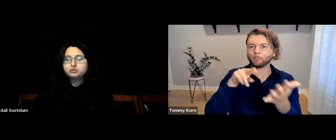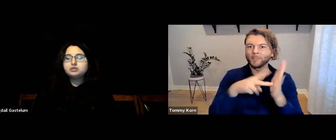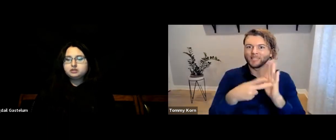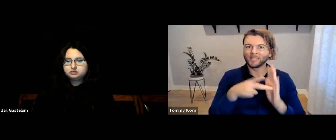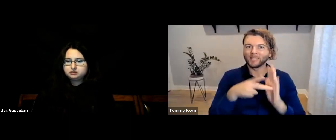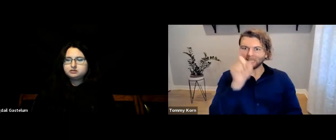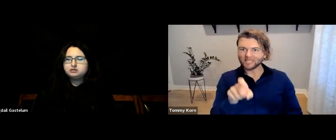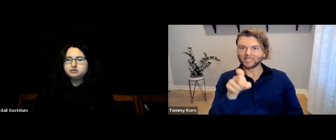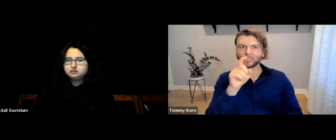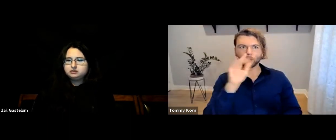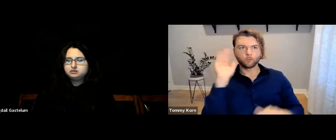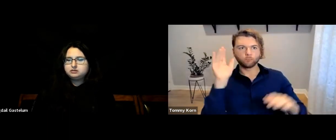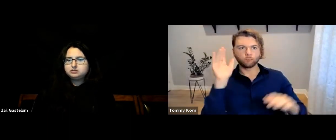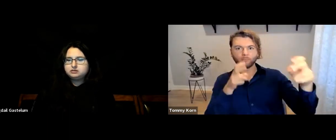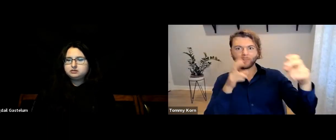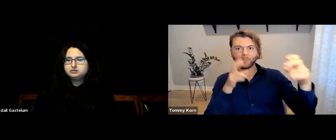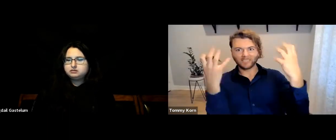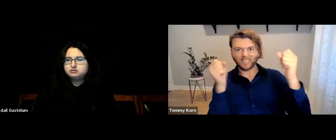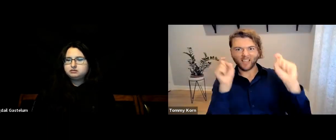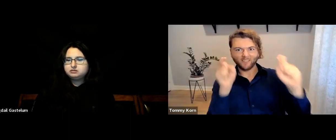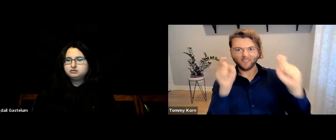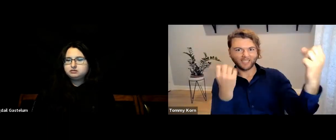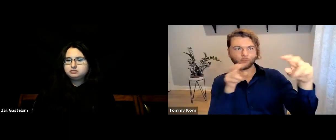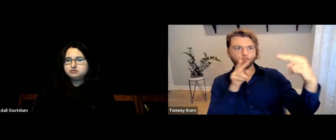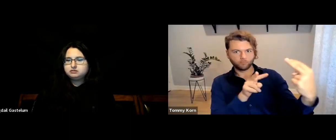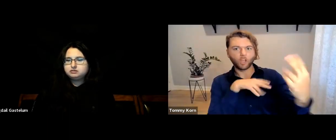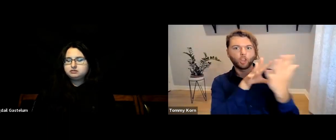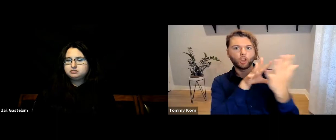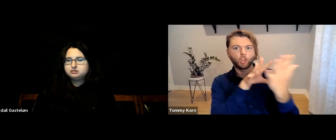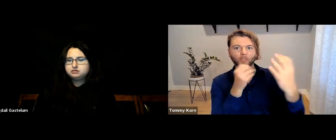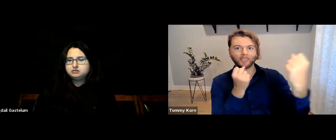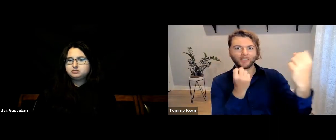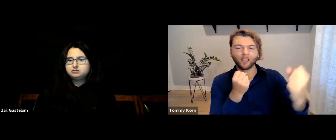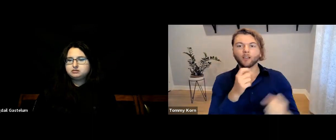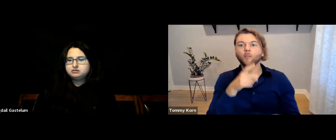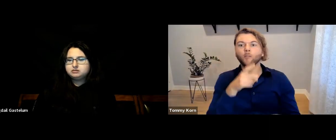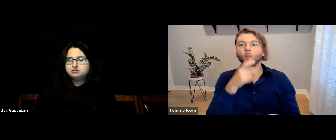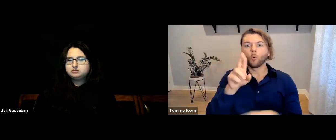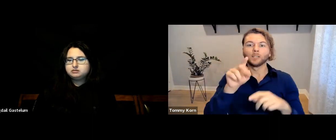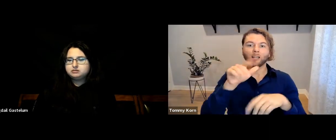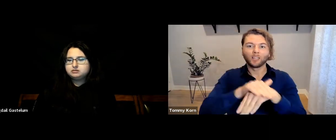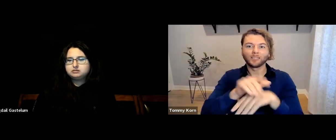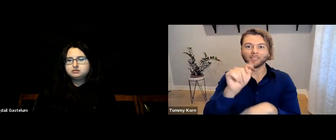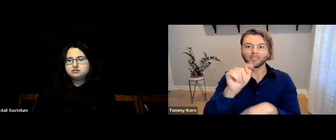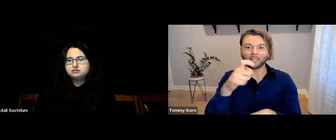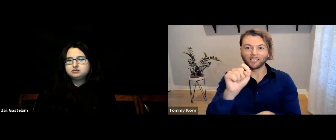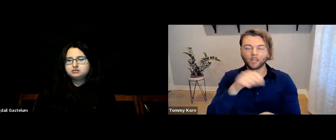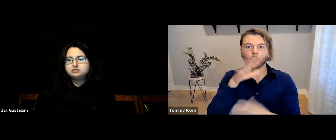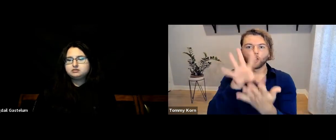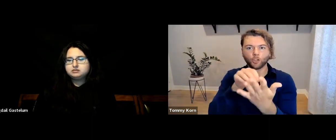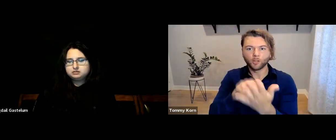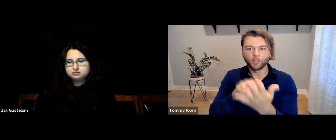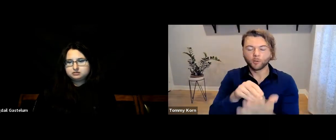meaning that they learn directly from others and sign or learn from English text.